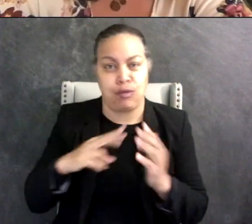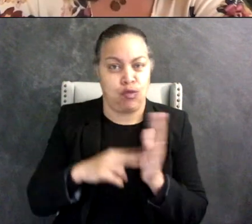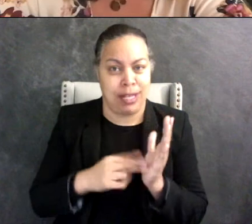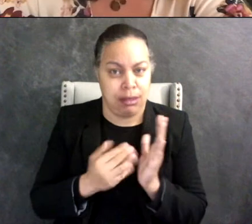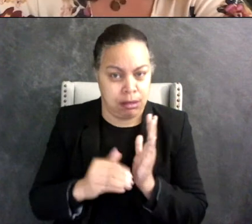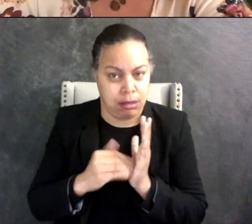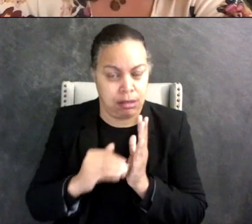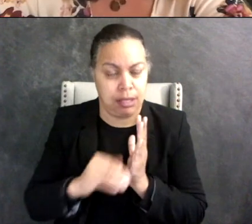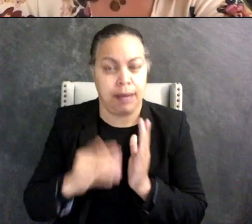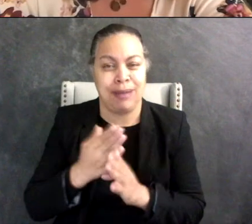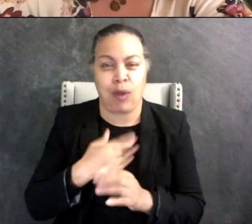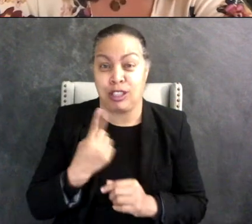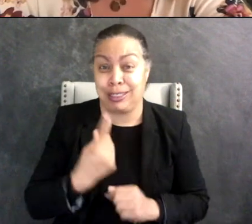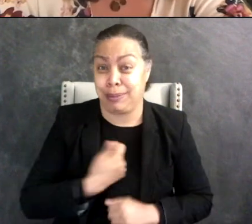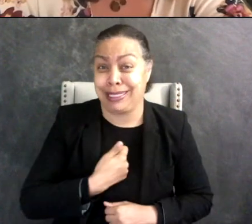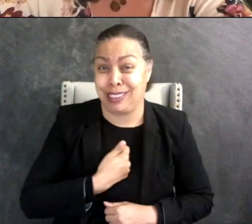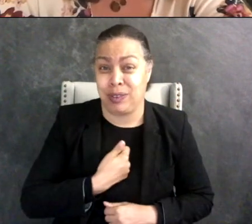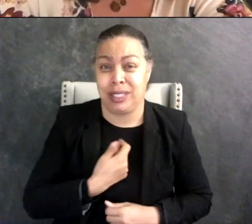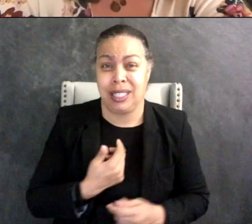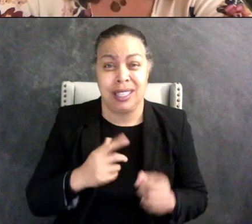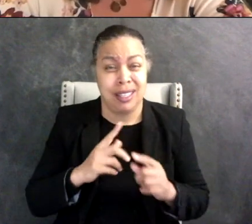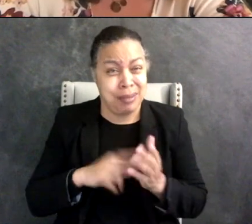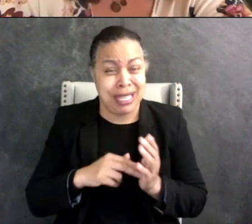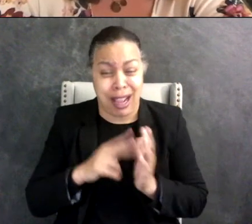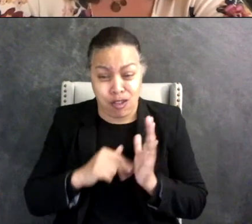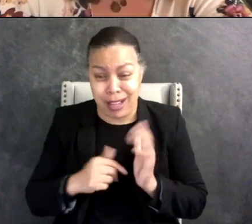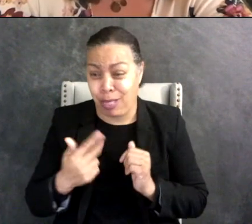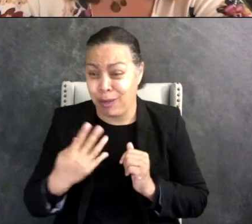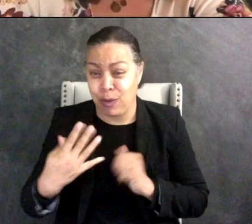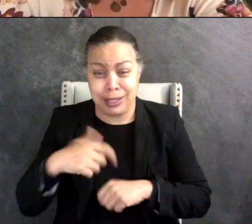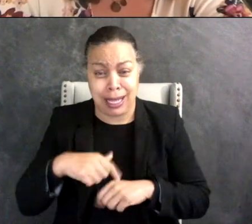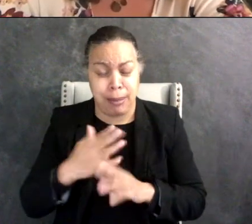to understand them, so I'm reading things three or four times before I can really process it so I